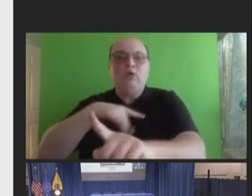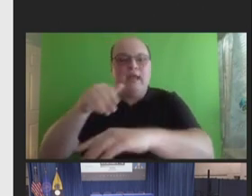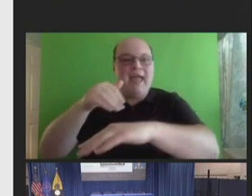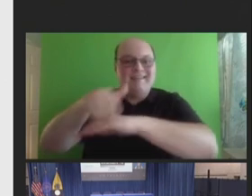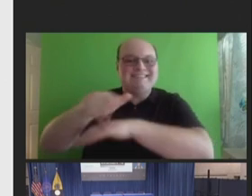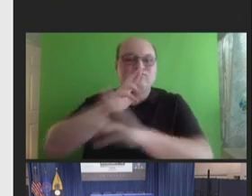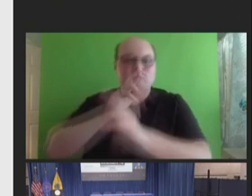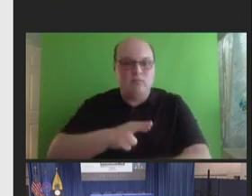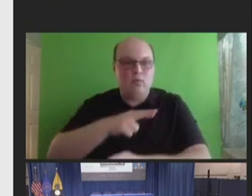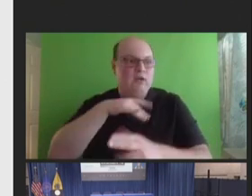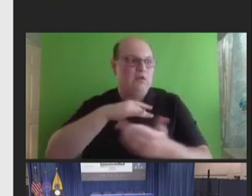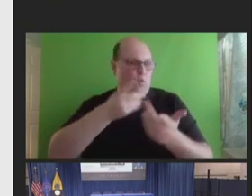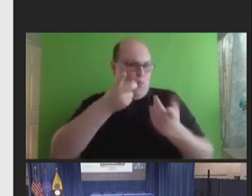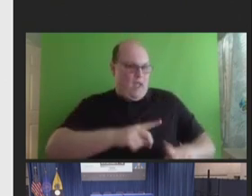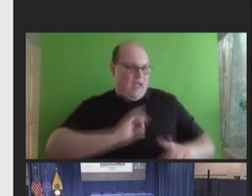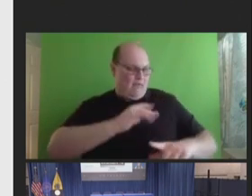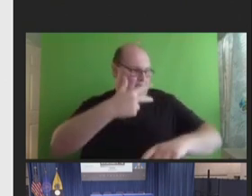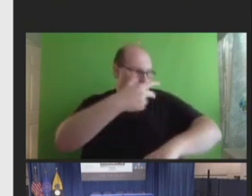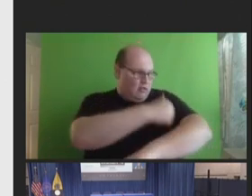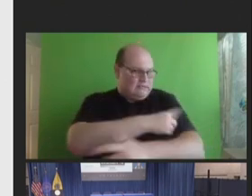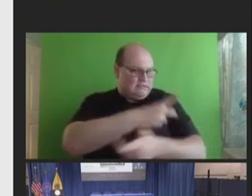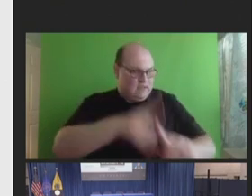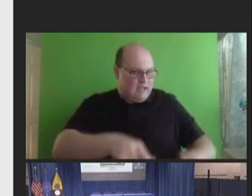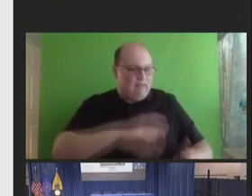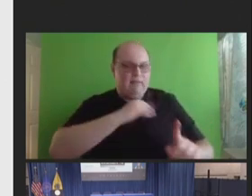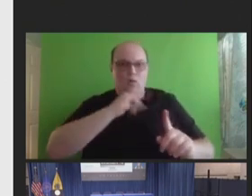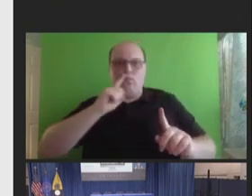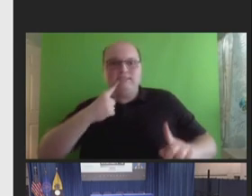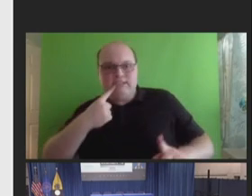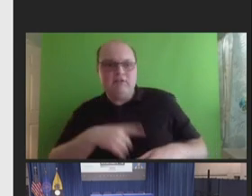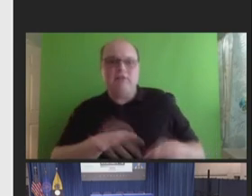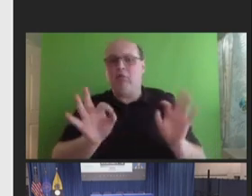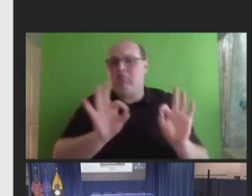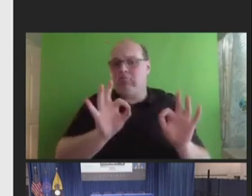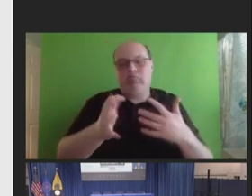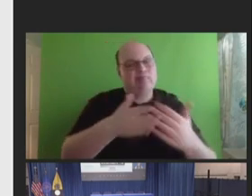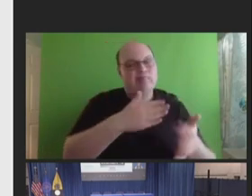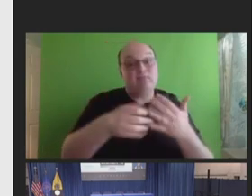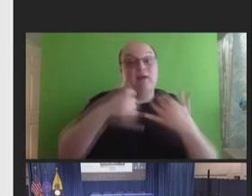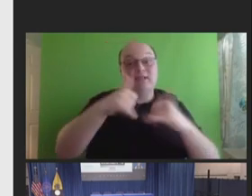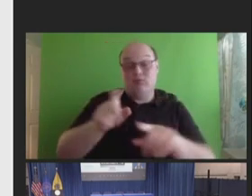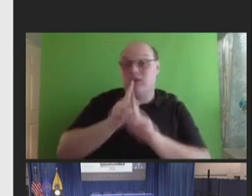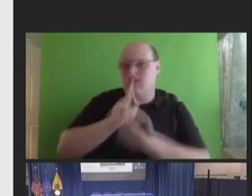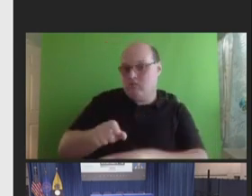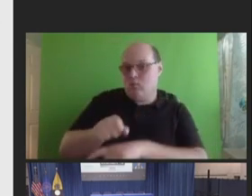the event or the clinical seriousness of the event. Next slide.